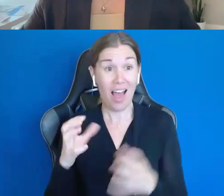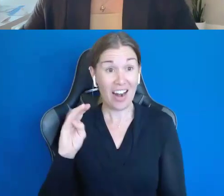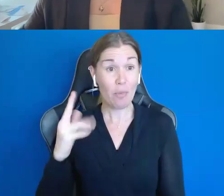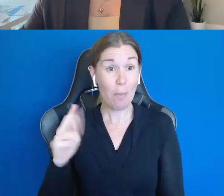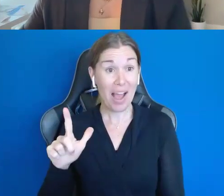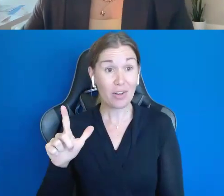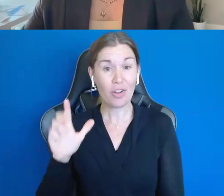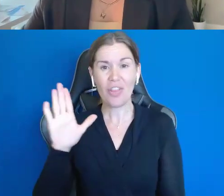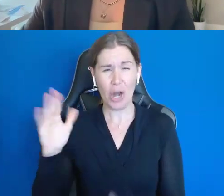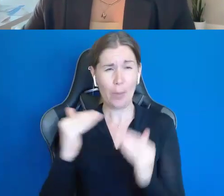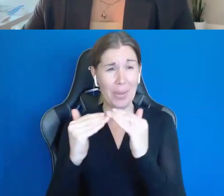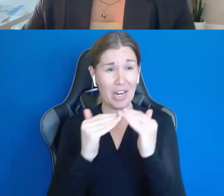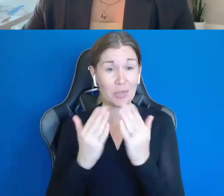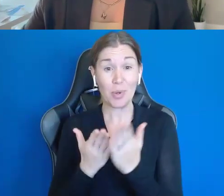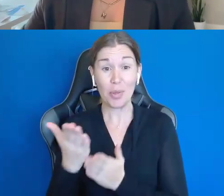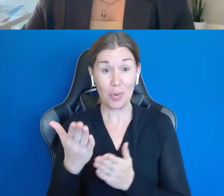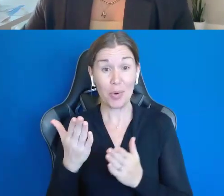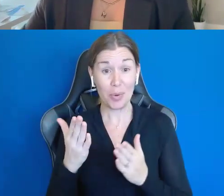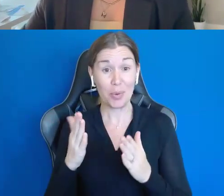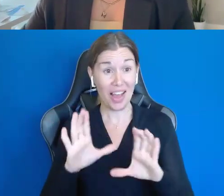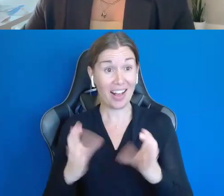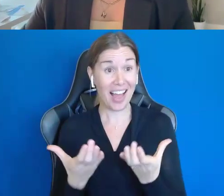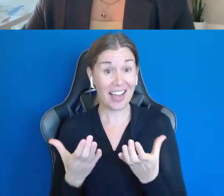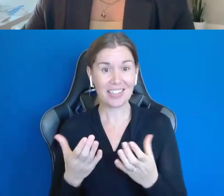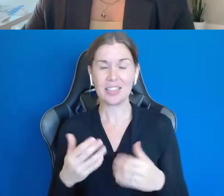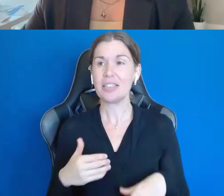and then they'd make a wonderful handmade product and nowhere to sell it.